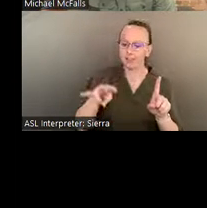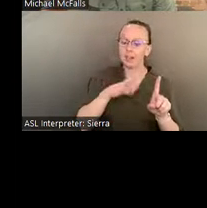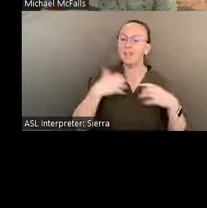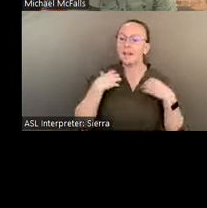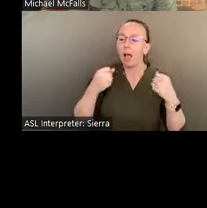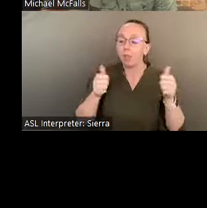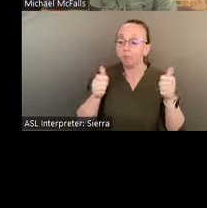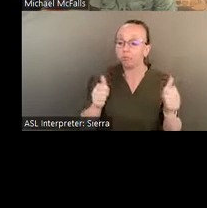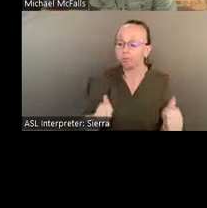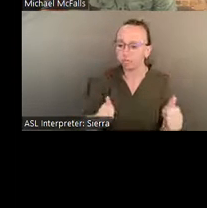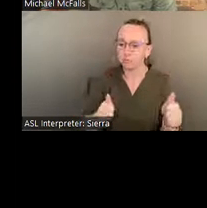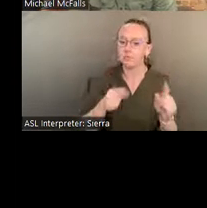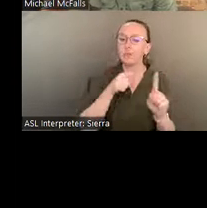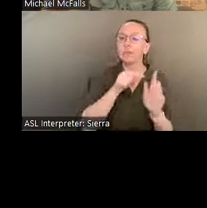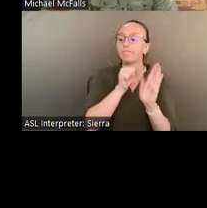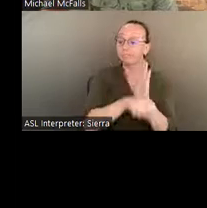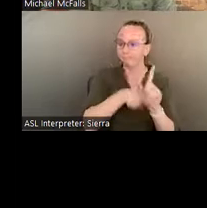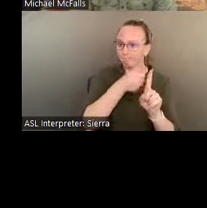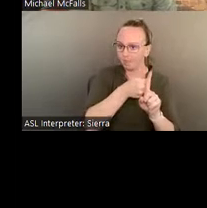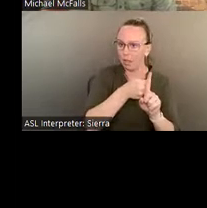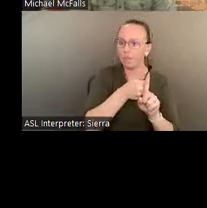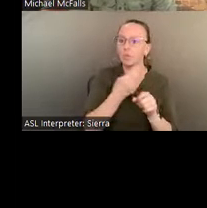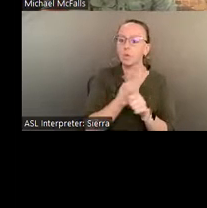He took his life and shot himself with a .38 caliber pistol.